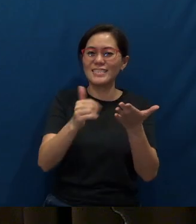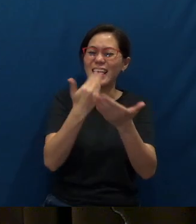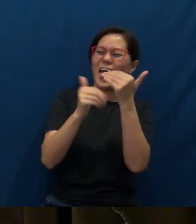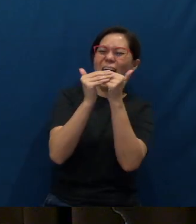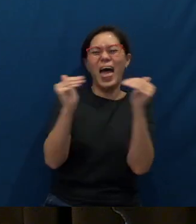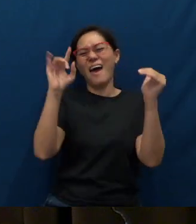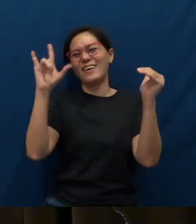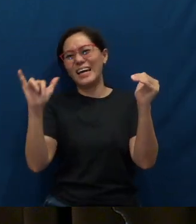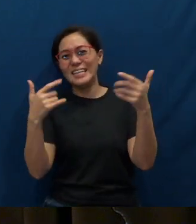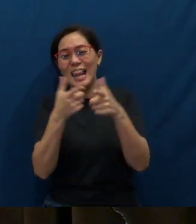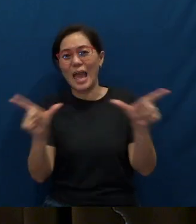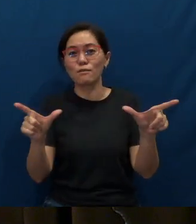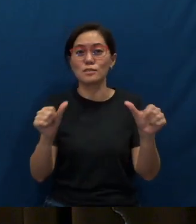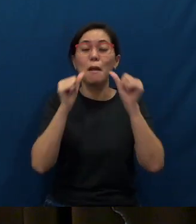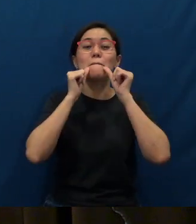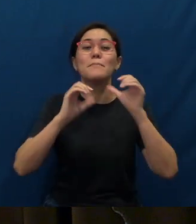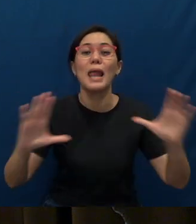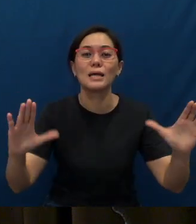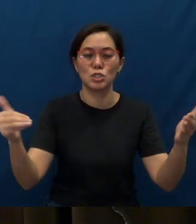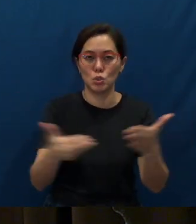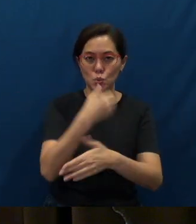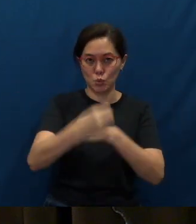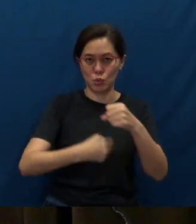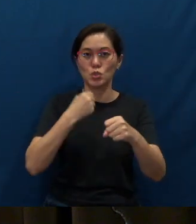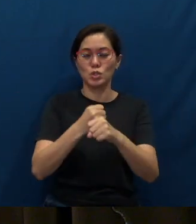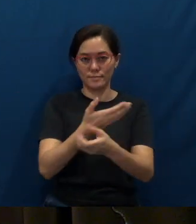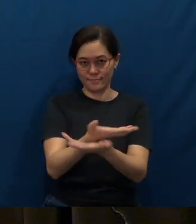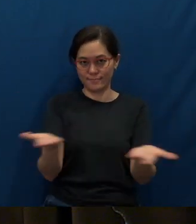a very blessed Lunar New Year to you.